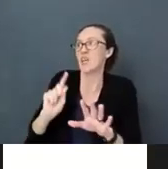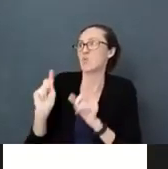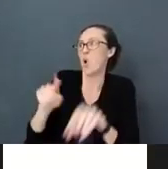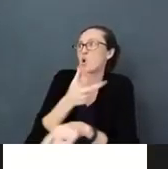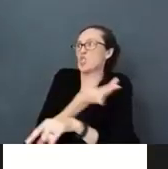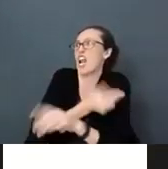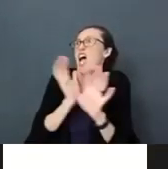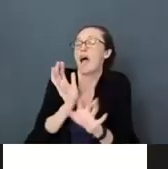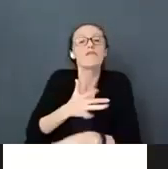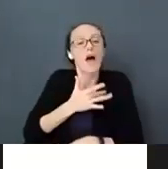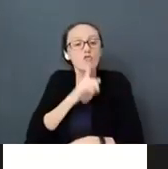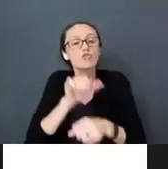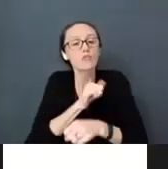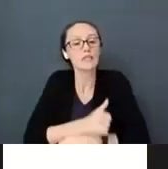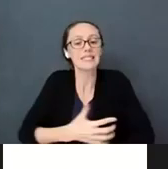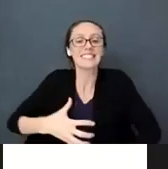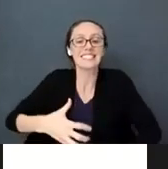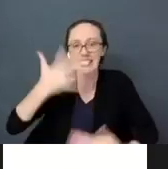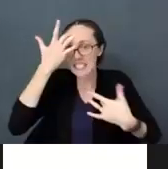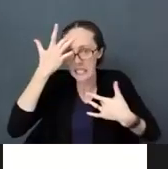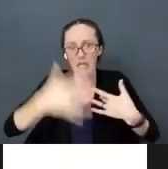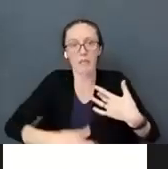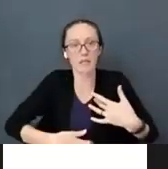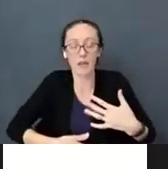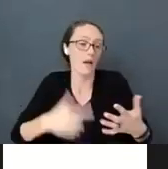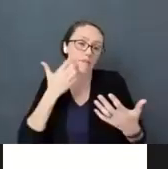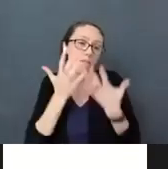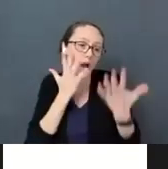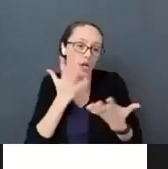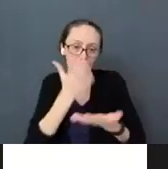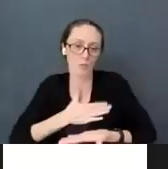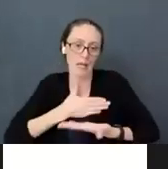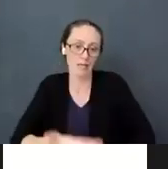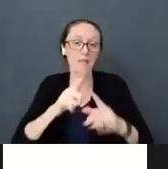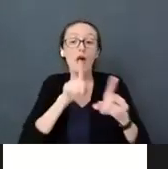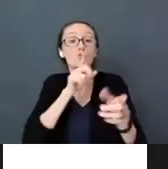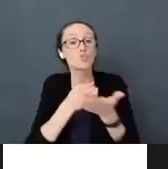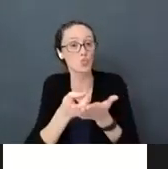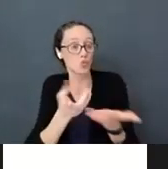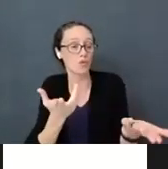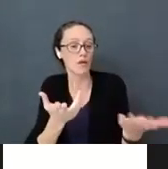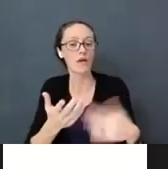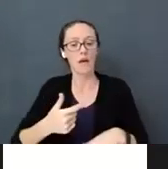my stomach. I’m embarrassed but that is true. Let me tell you if you haven’t gotten your